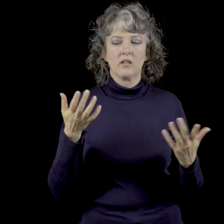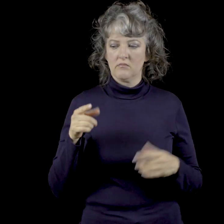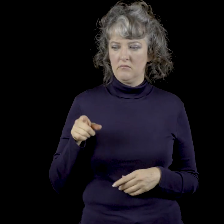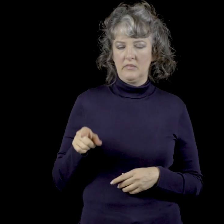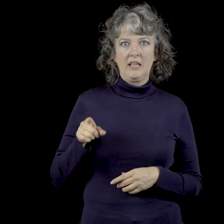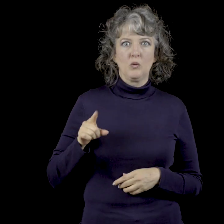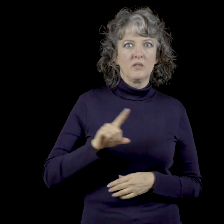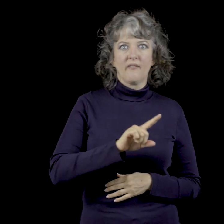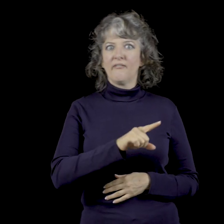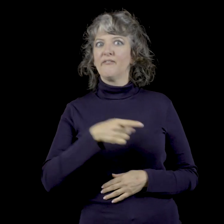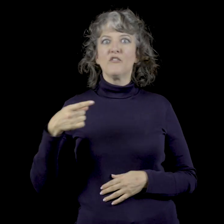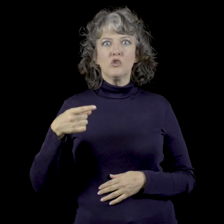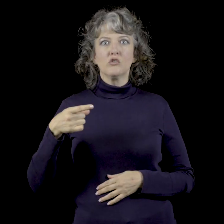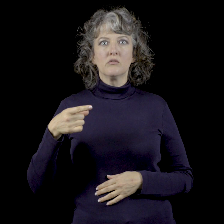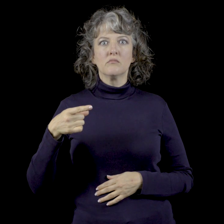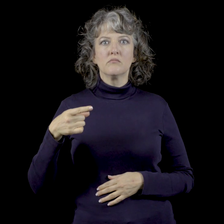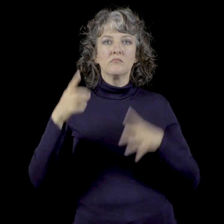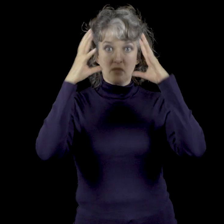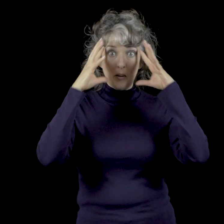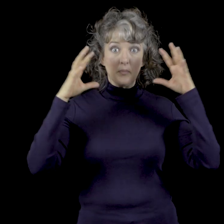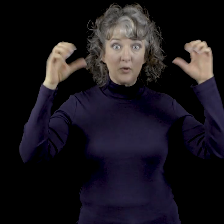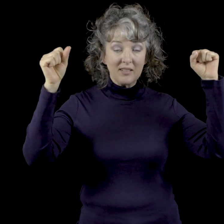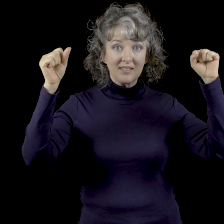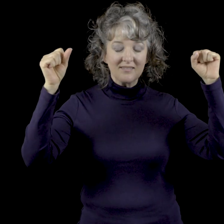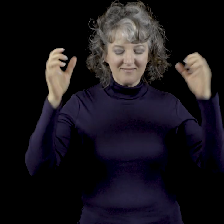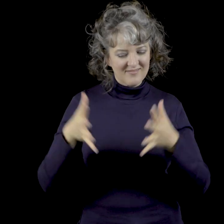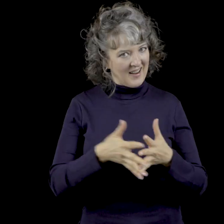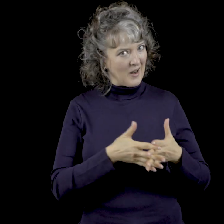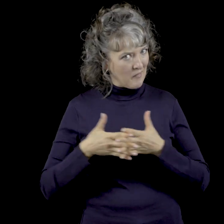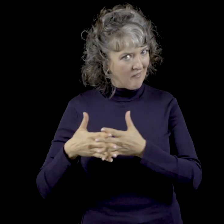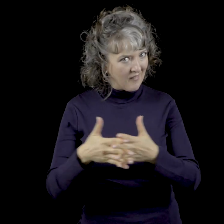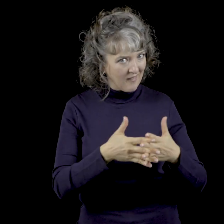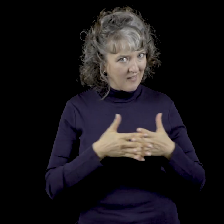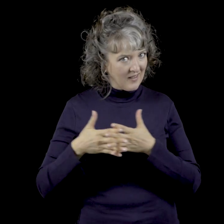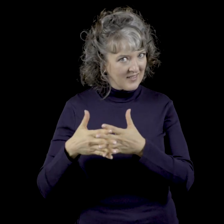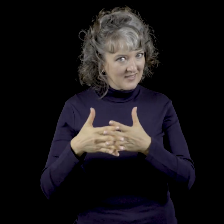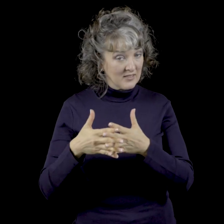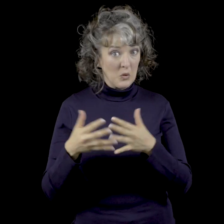Well he was the first president of America.